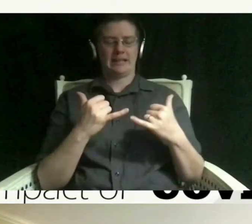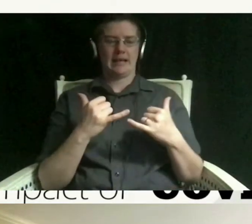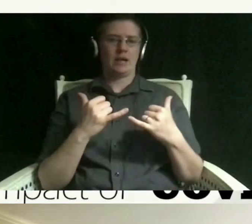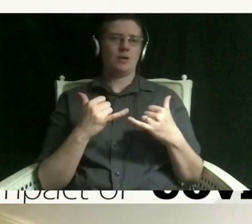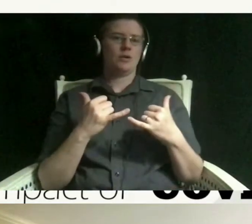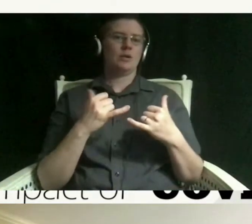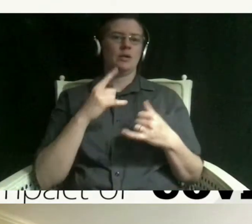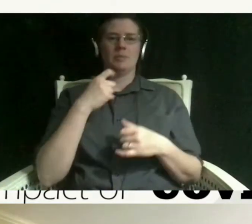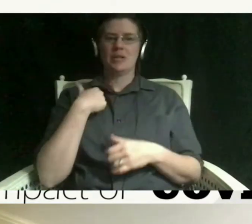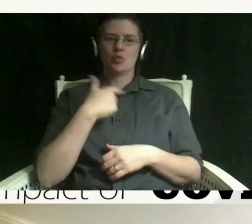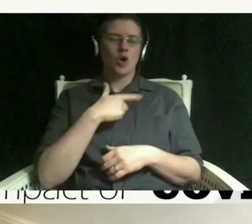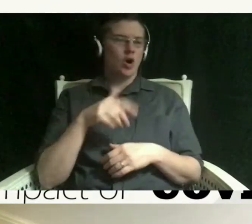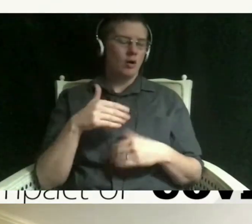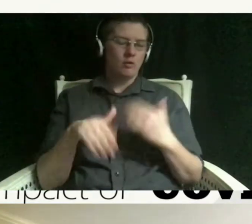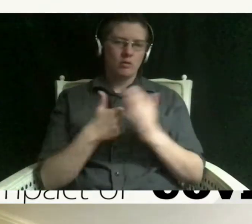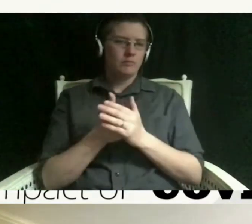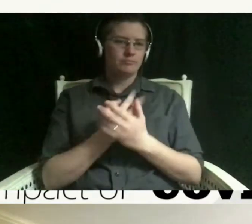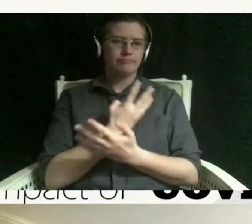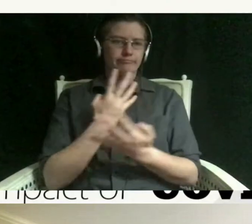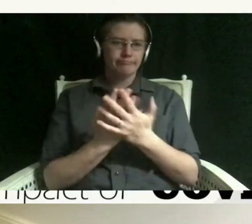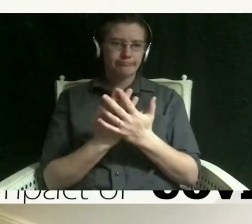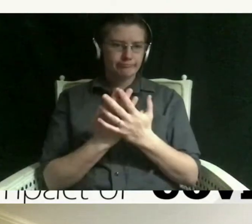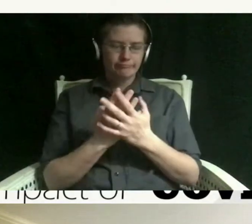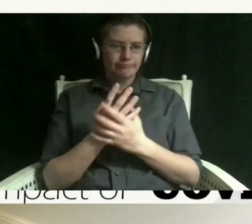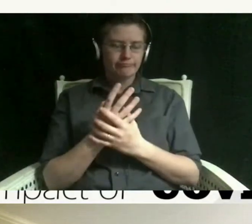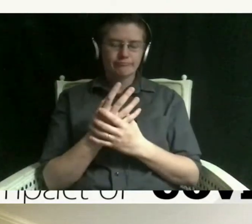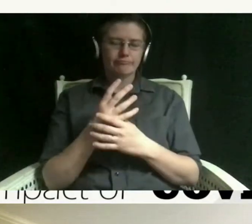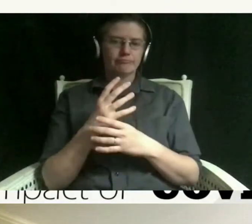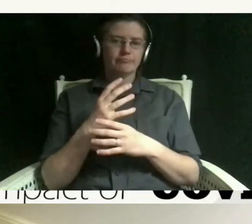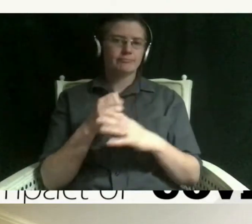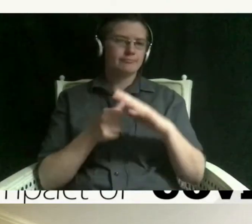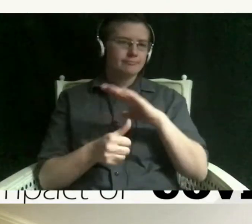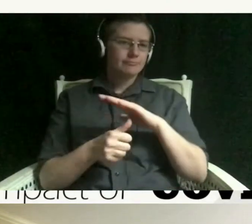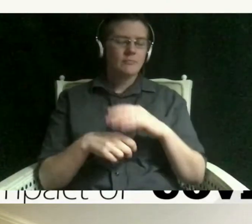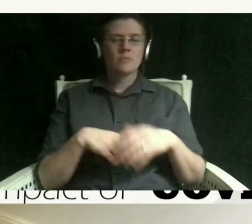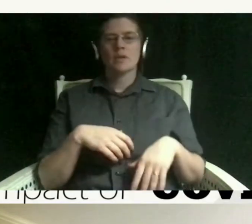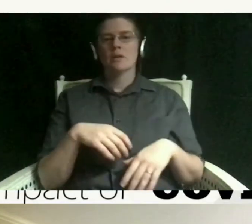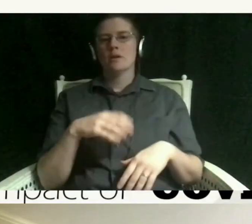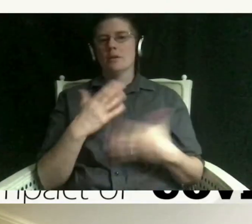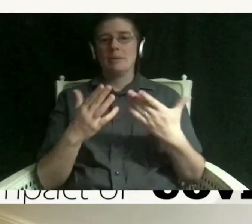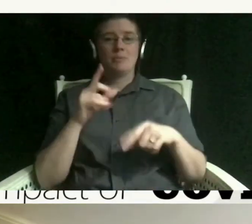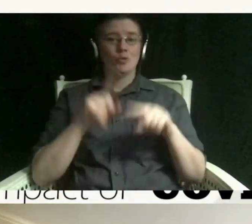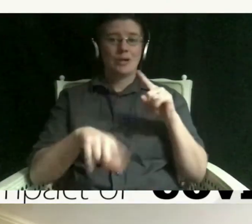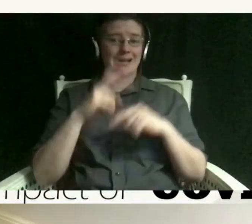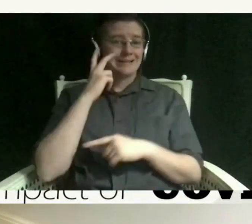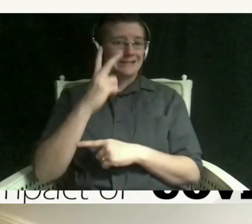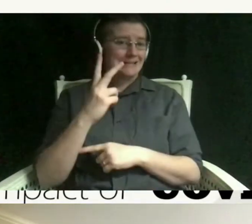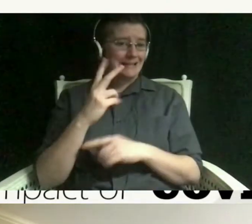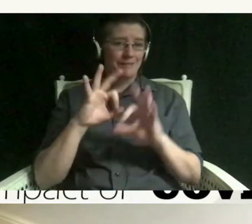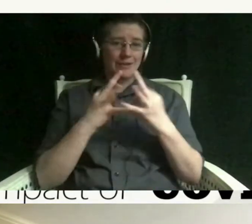lockdown and maybe you cannot see your relatives who even live across town from you so even if